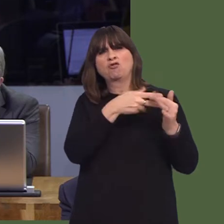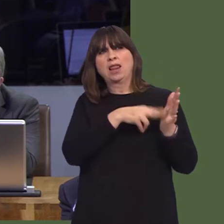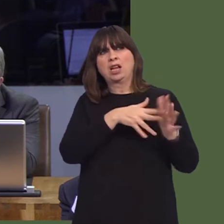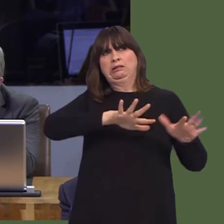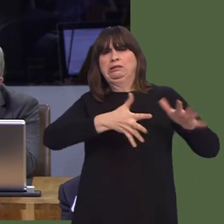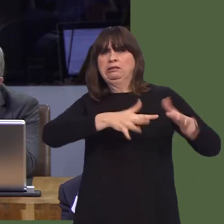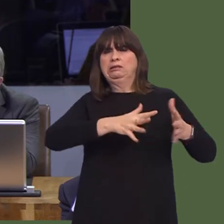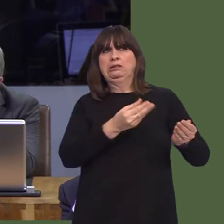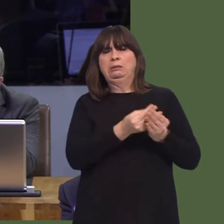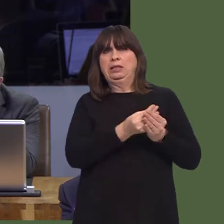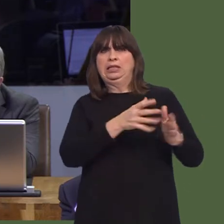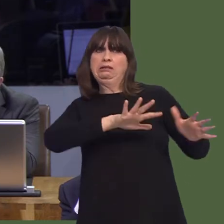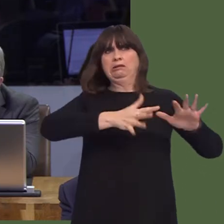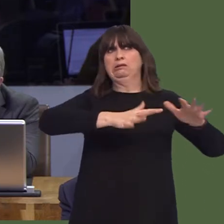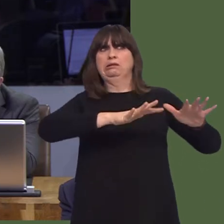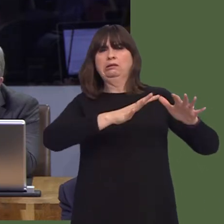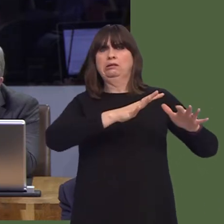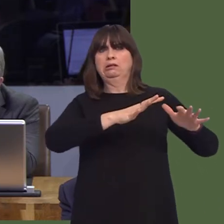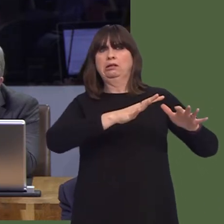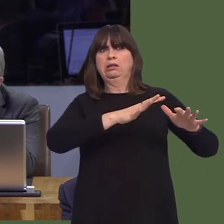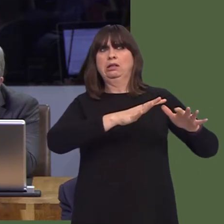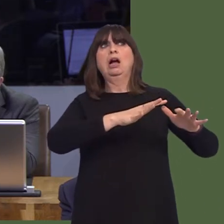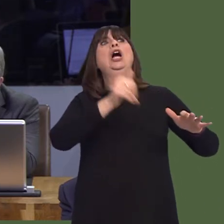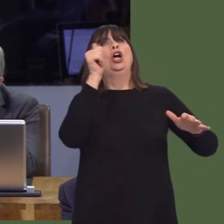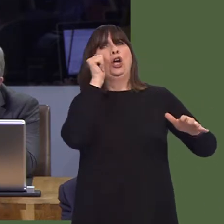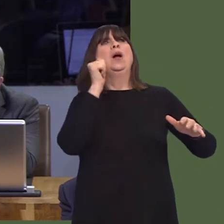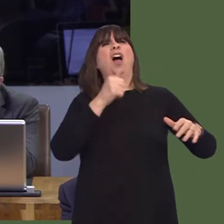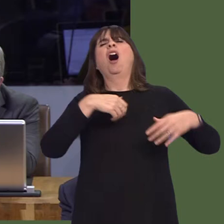Leanne Wood AM: First Minister, in recent weeks disclosures have been made to me by